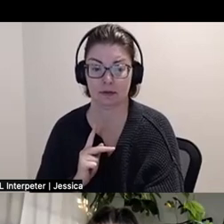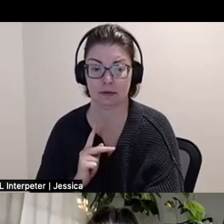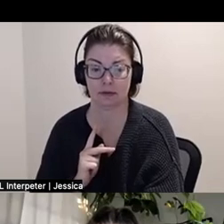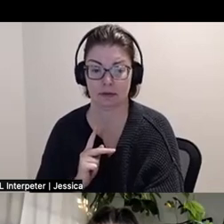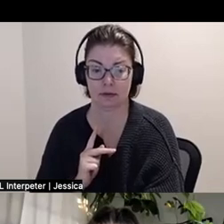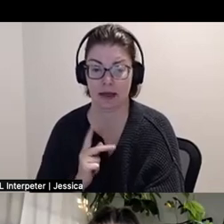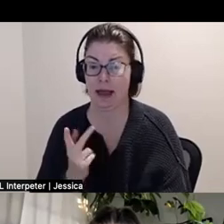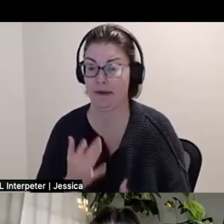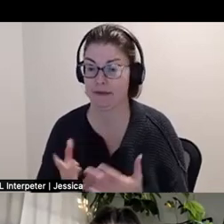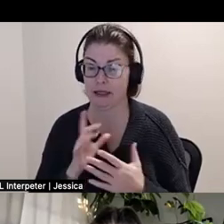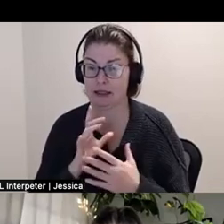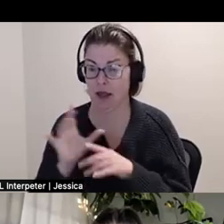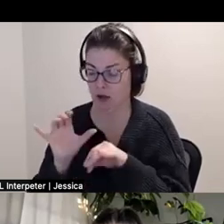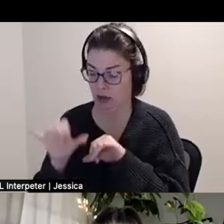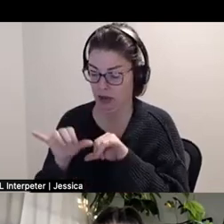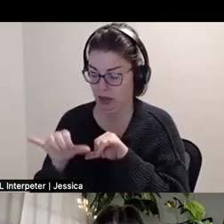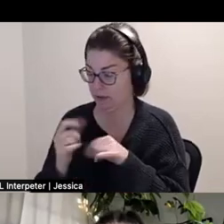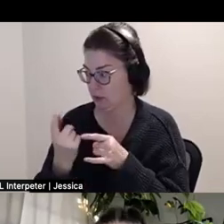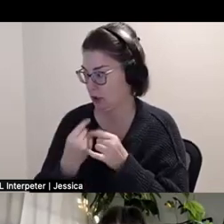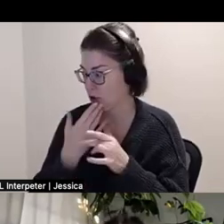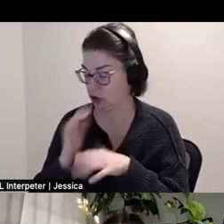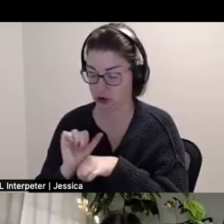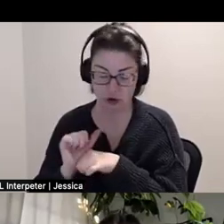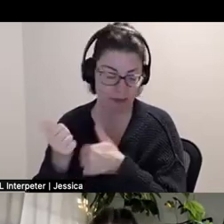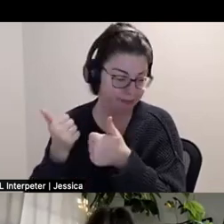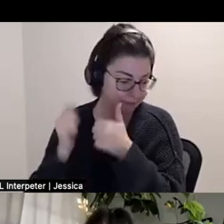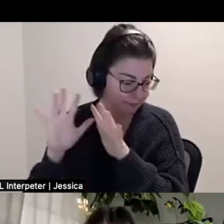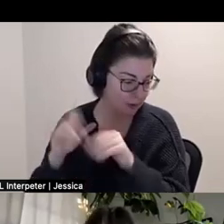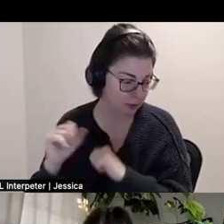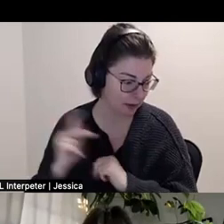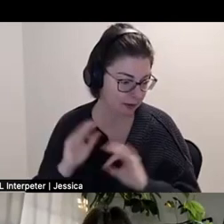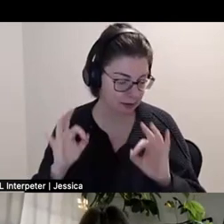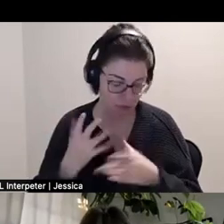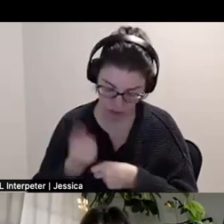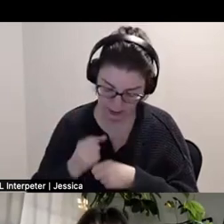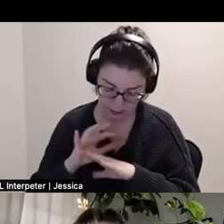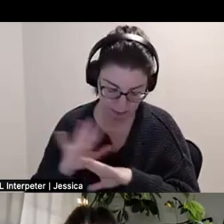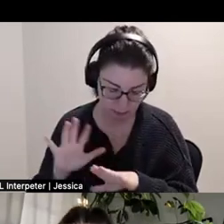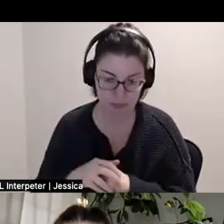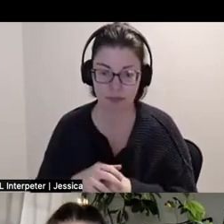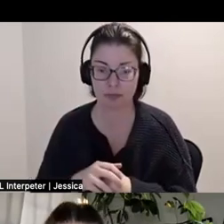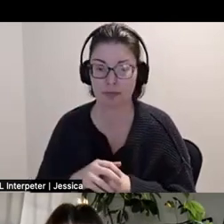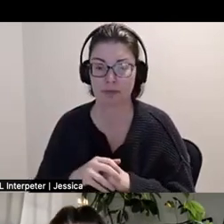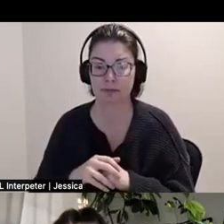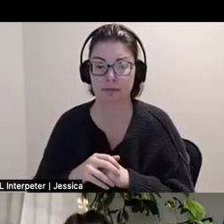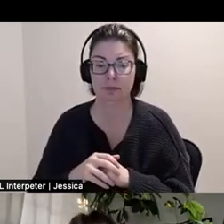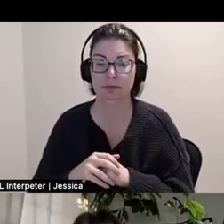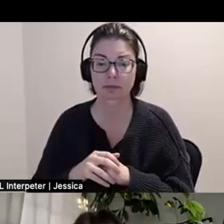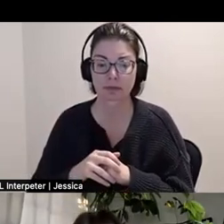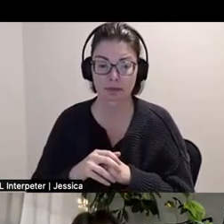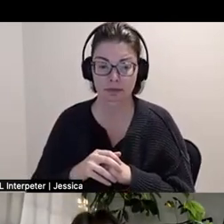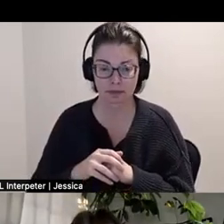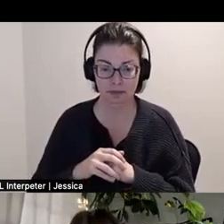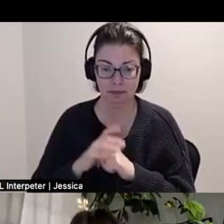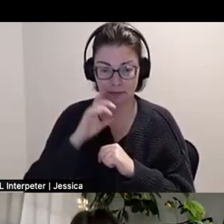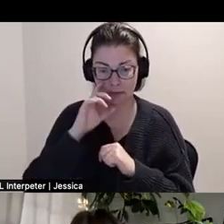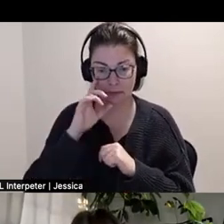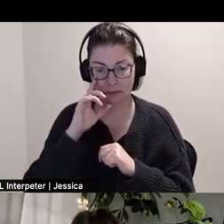I'm like you've done it, great. Good job. Thank you, you're back I trust this. And yeah, and so like. Do you like